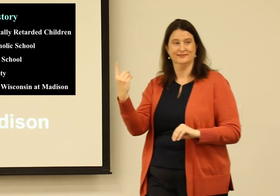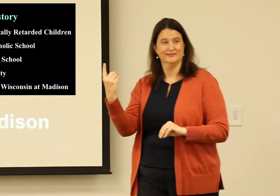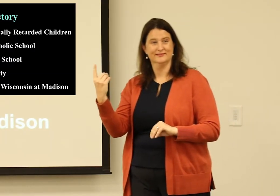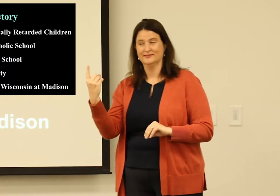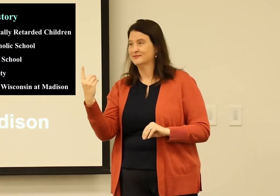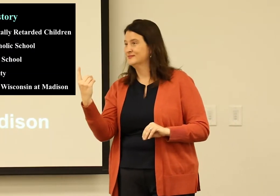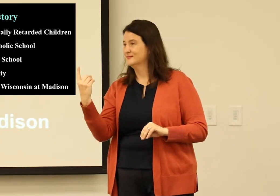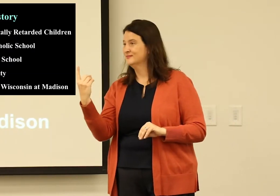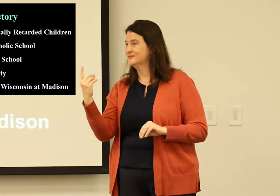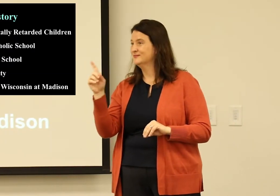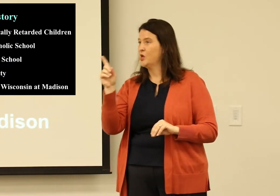I would think, number one: